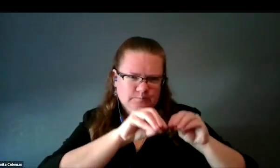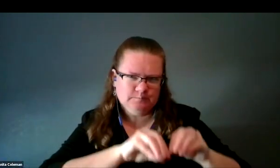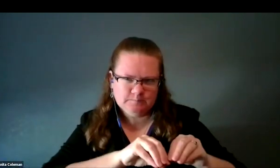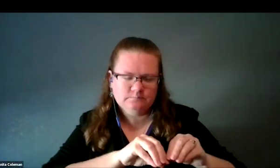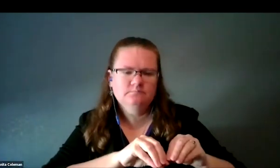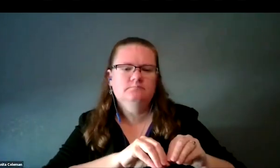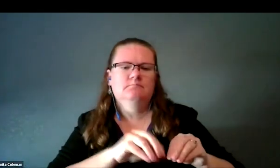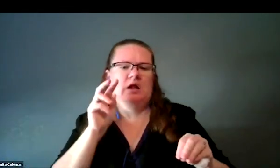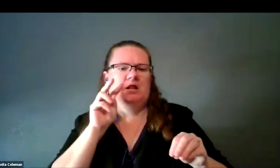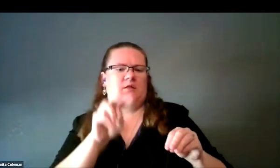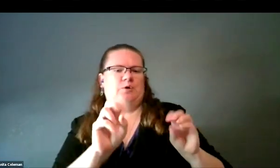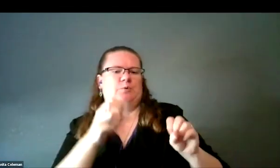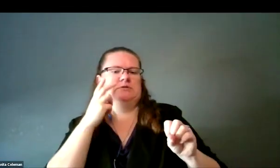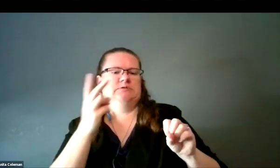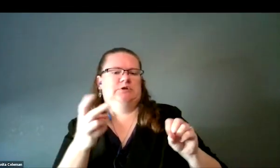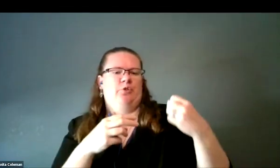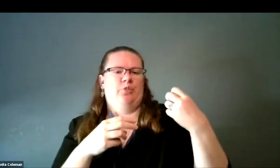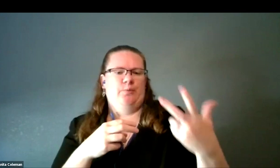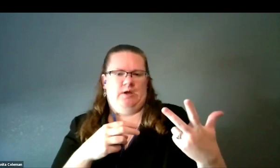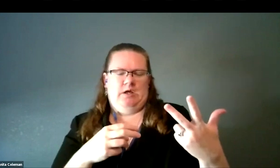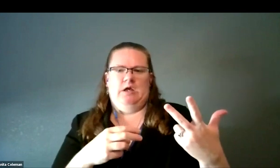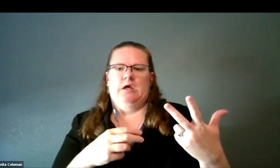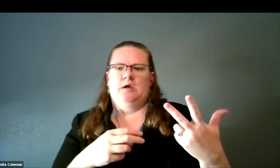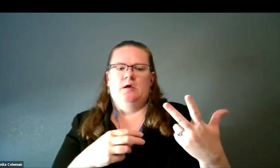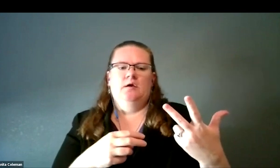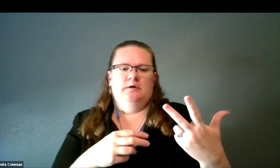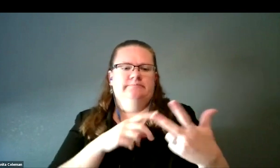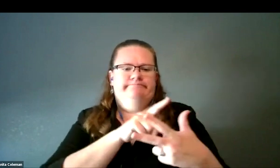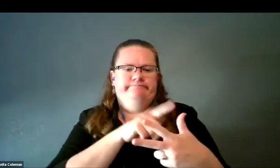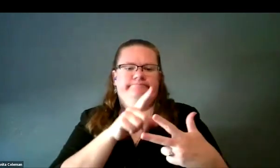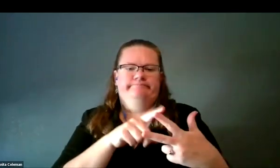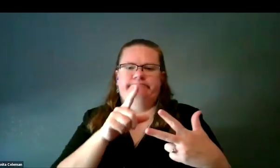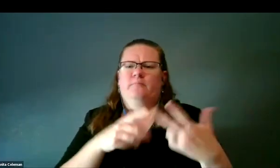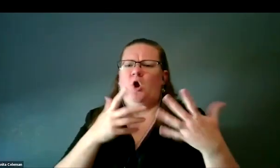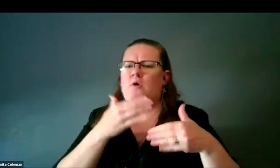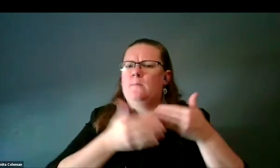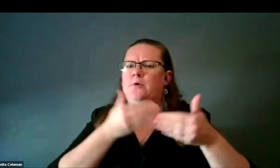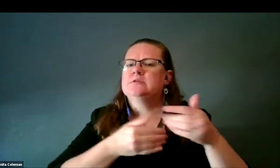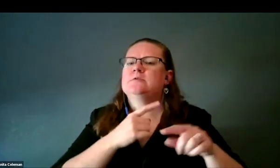In my slide, I'm showing three essentially processed but single filter.